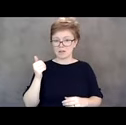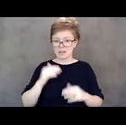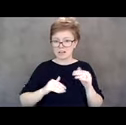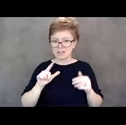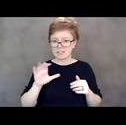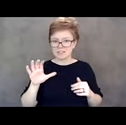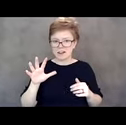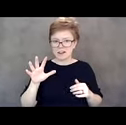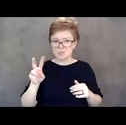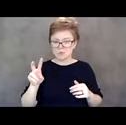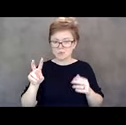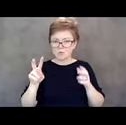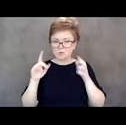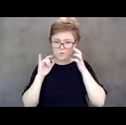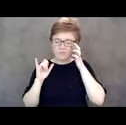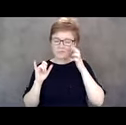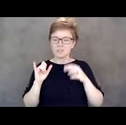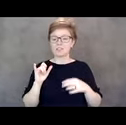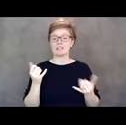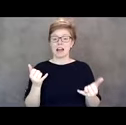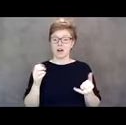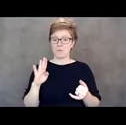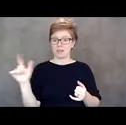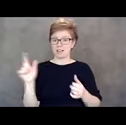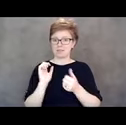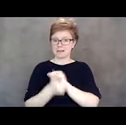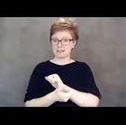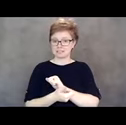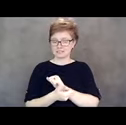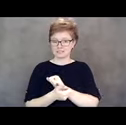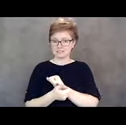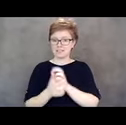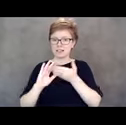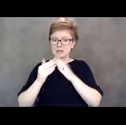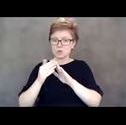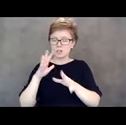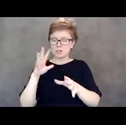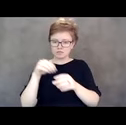we have a bill that has been passed and the community came together and really painted a picture